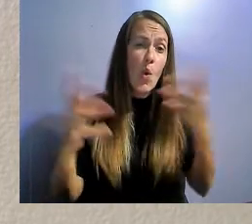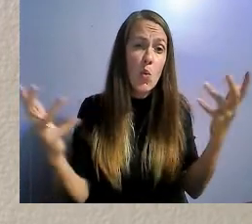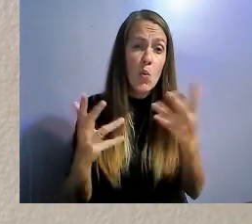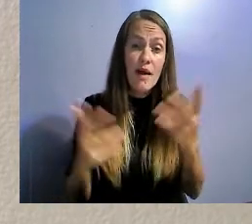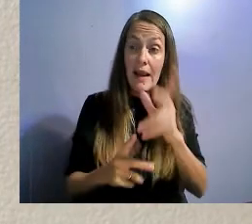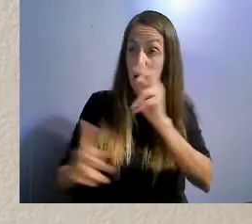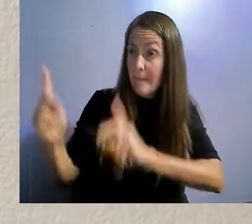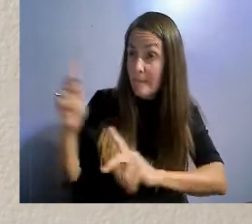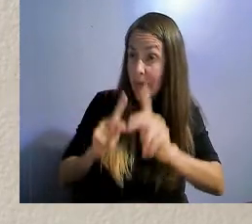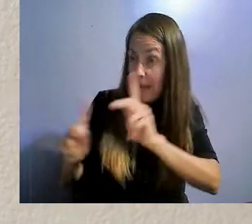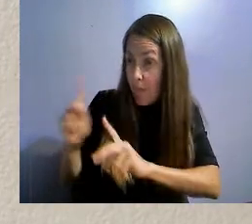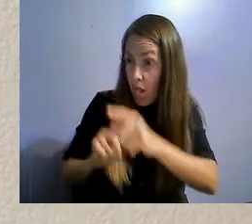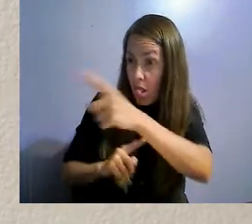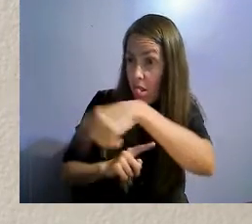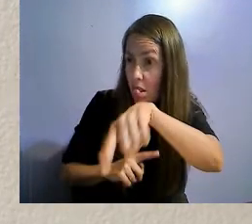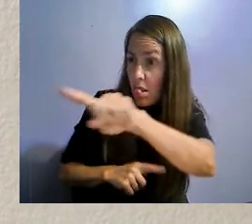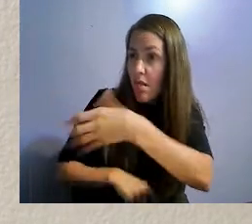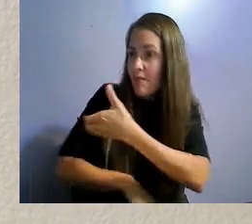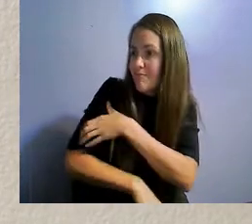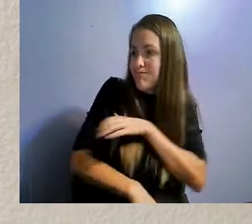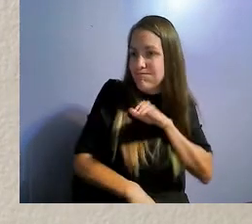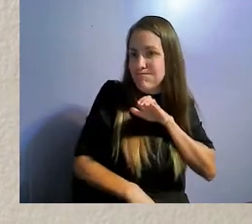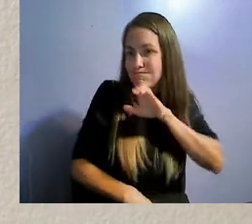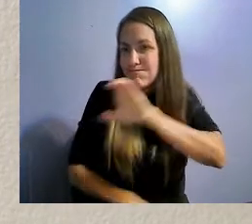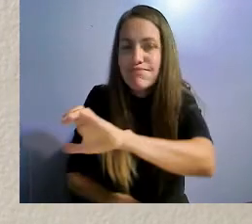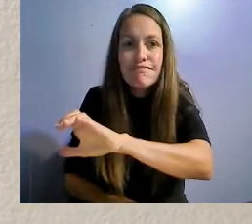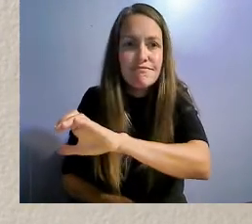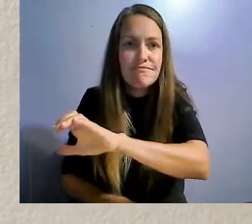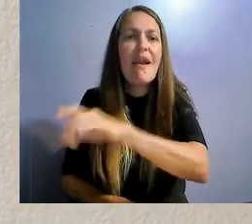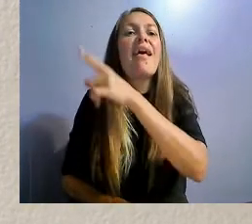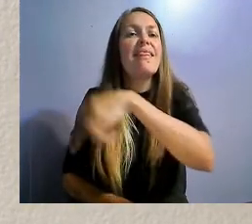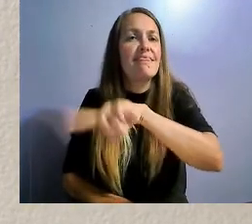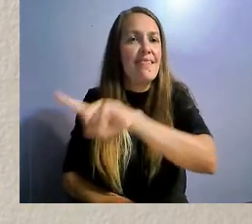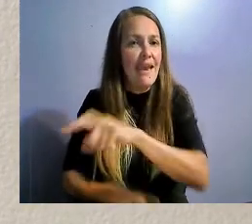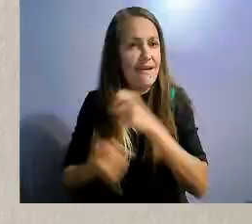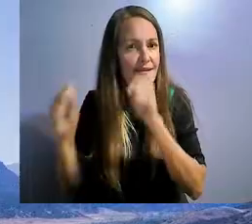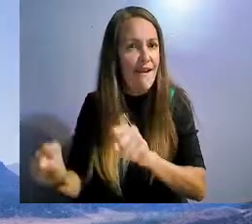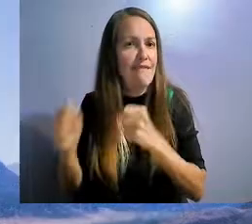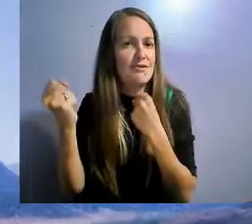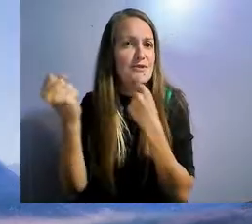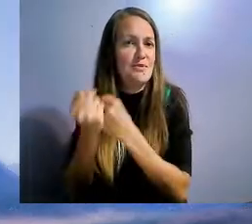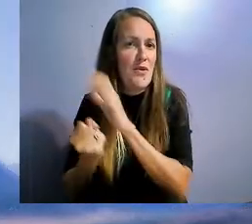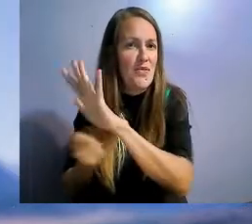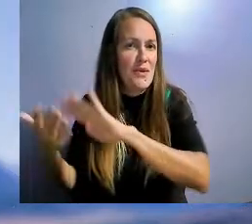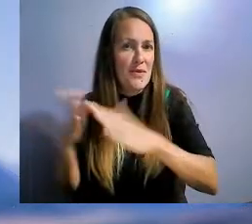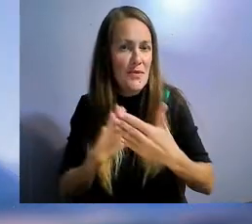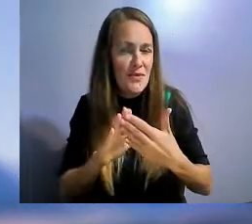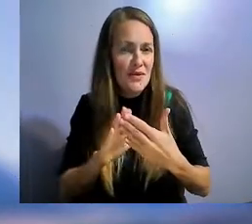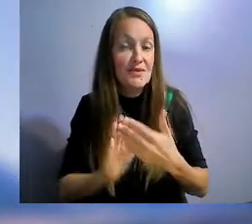Since I am new, I began to do this in Eagle.